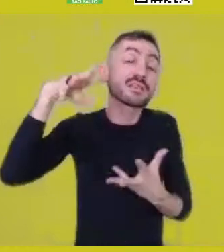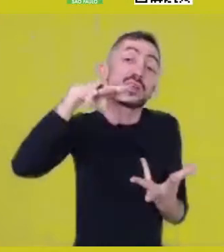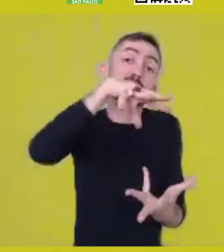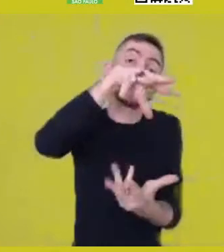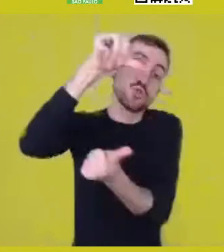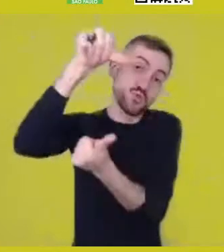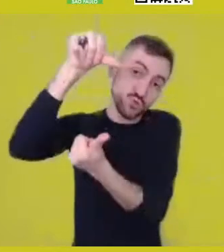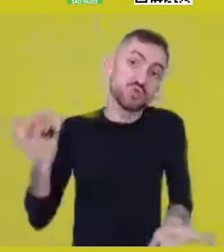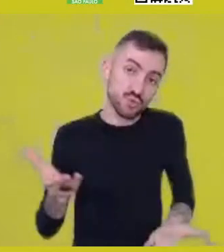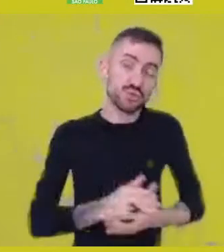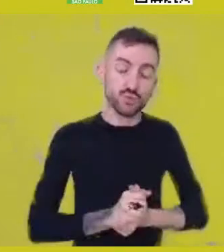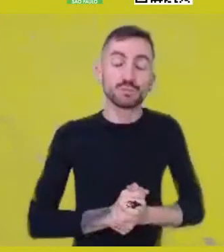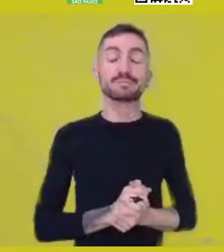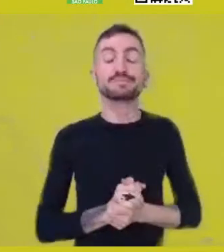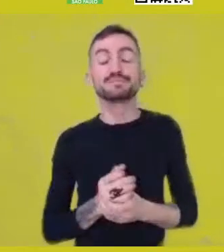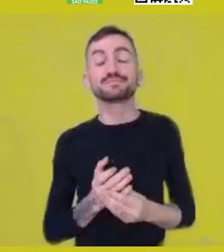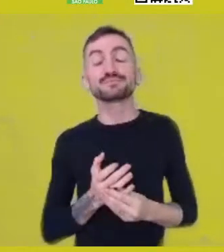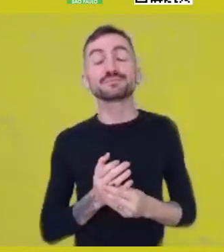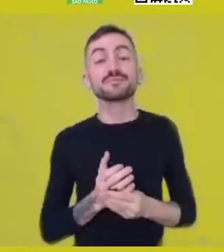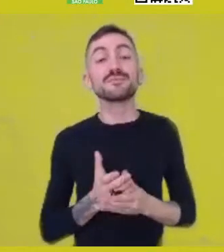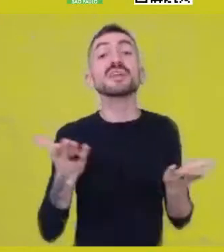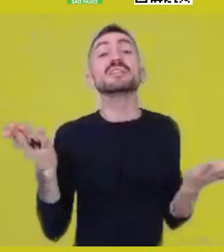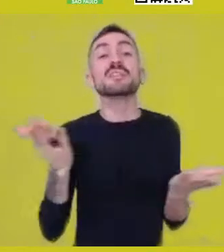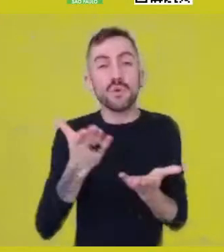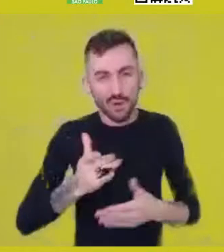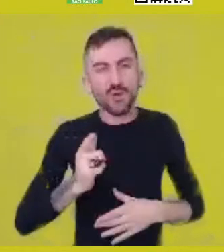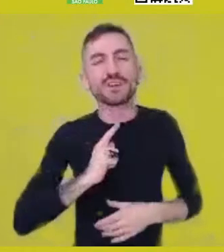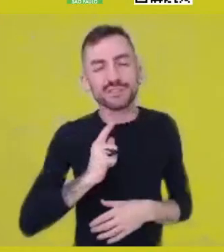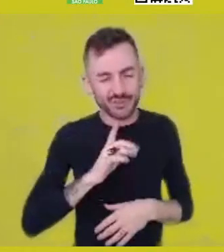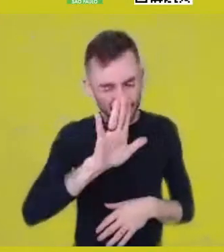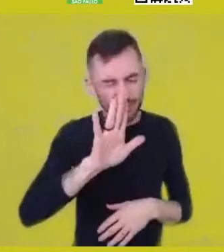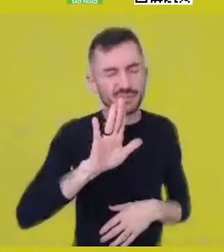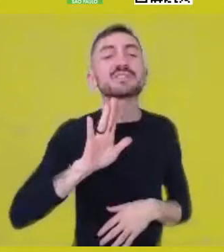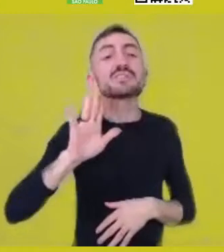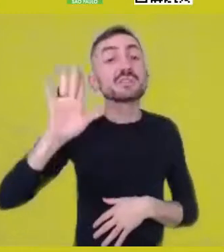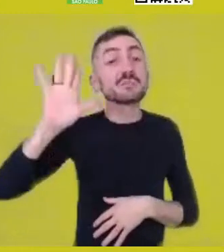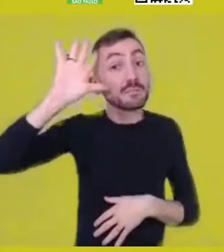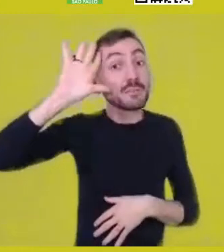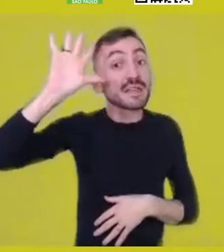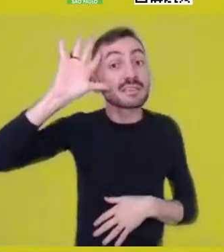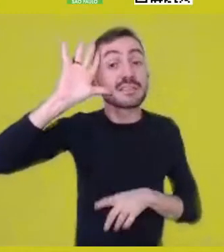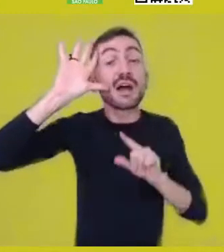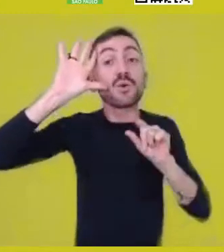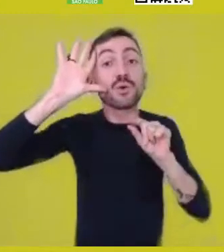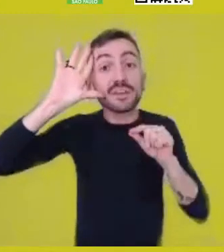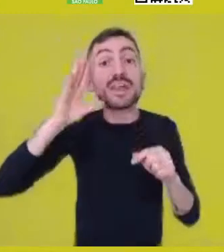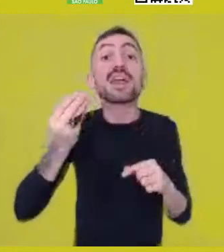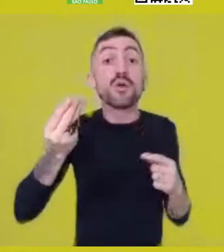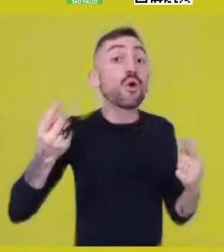So, we are facing the idea of a holistic perspective of existence,